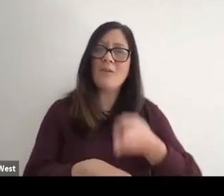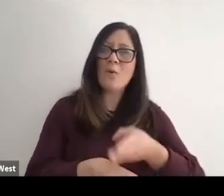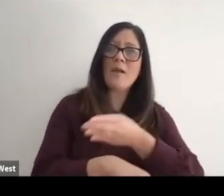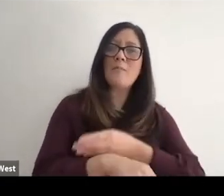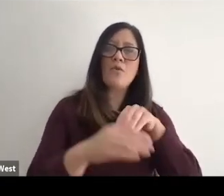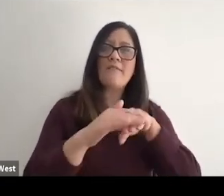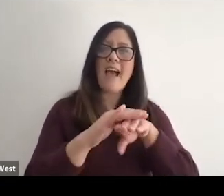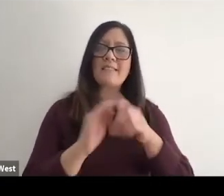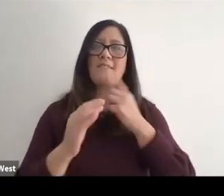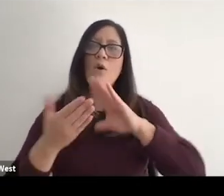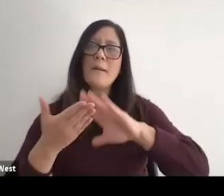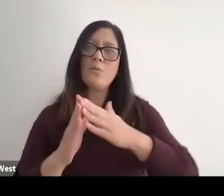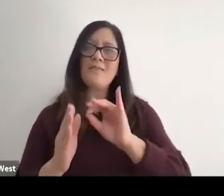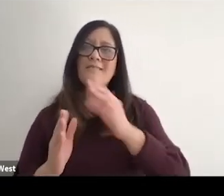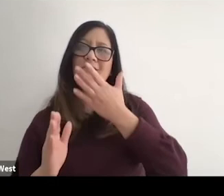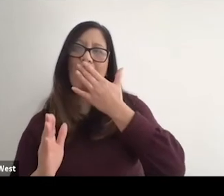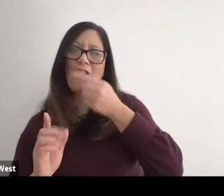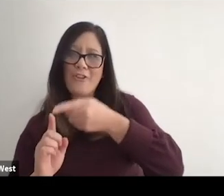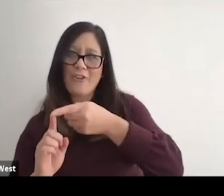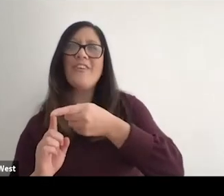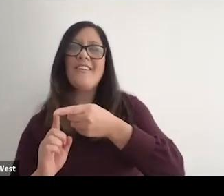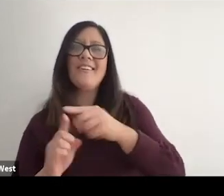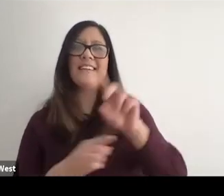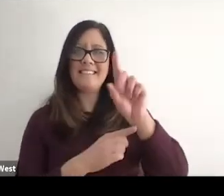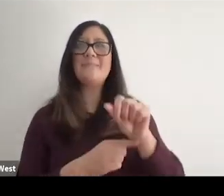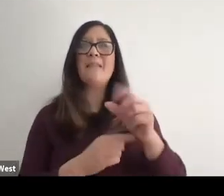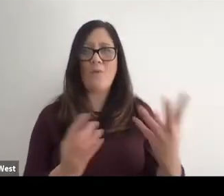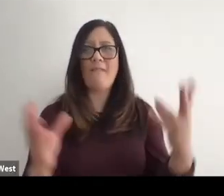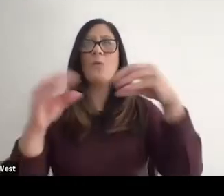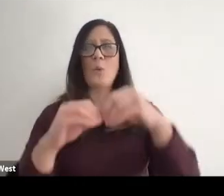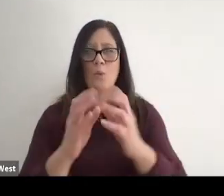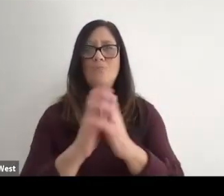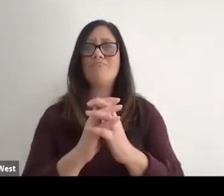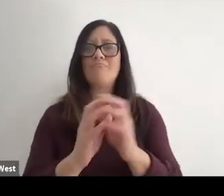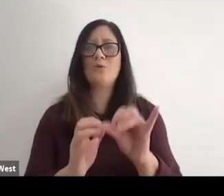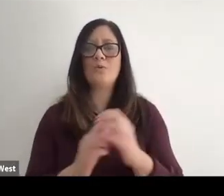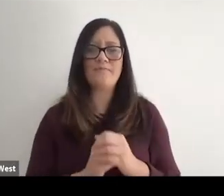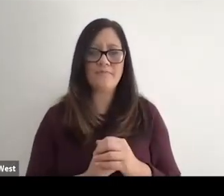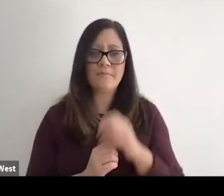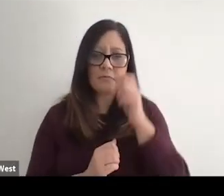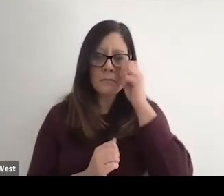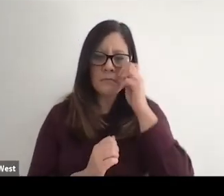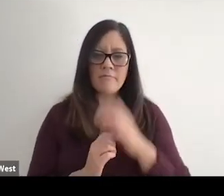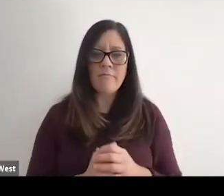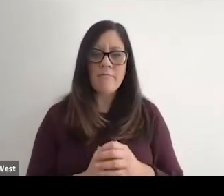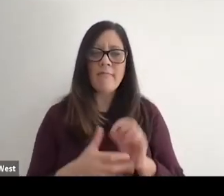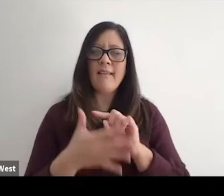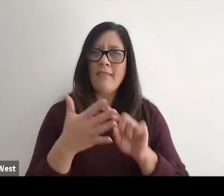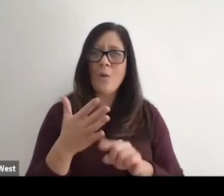healthcare access for communities of color that you have to bring disability along with that in order to be successful. So those are some of the areas of growth.